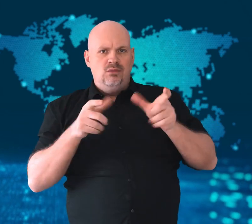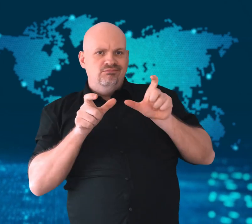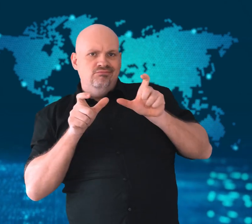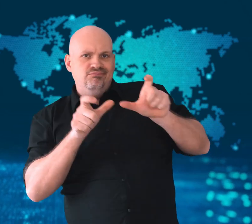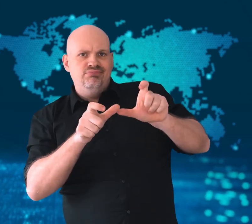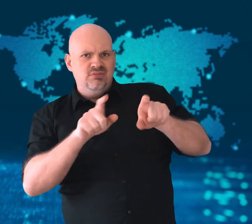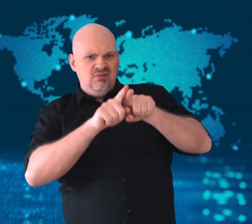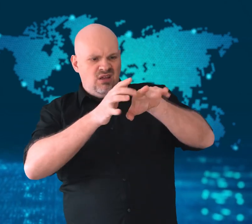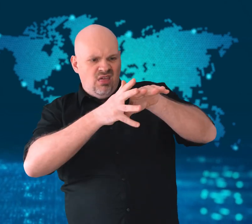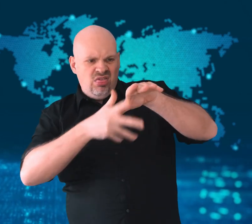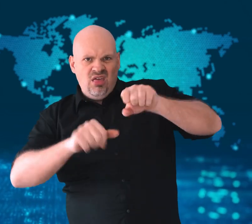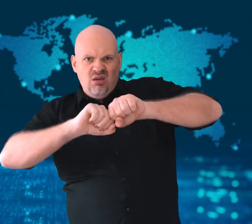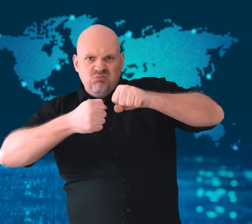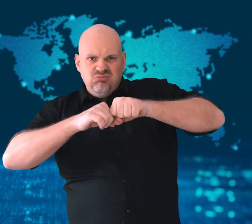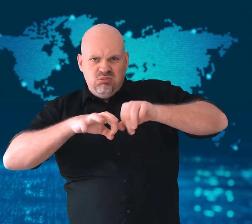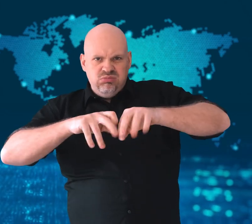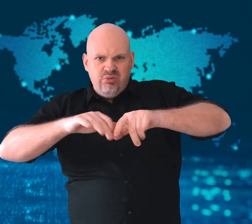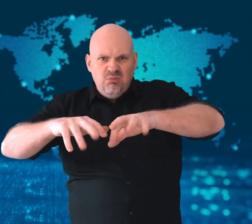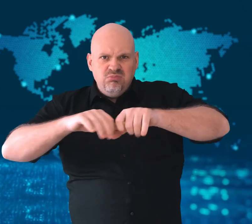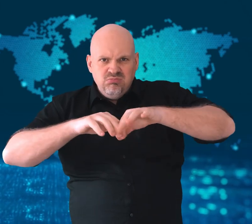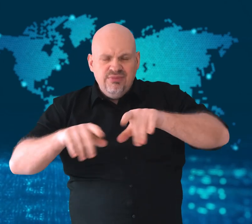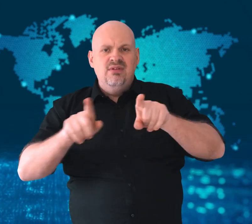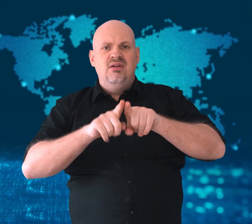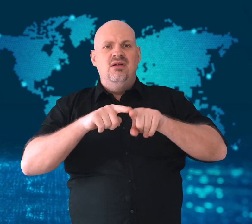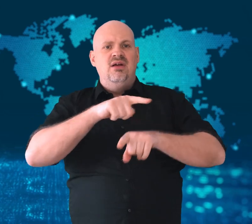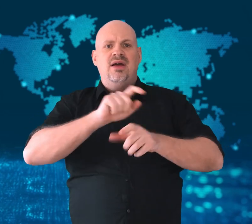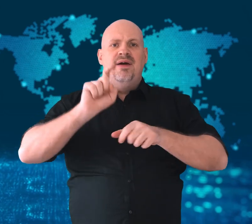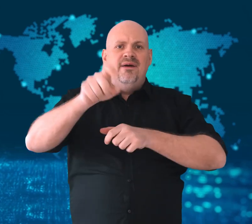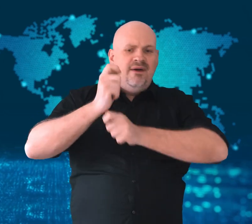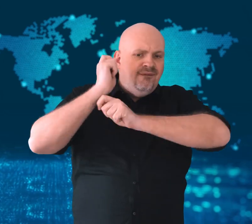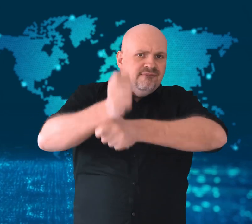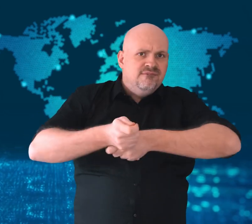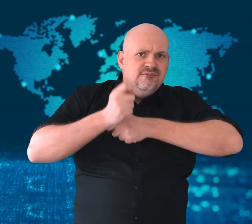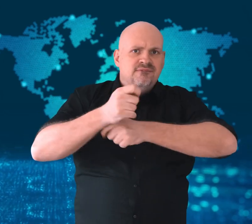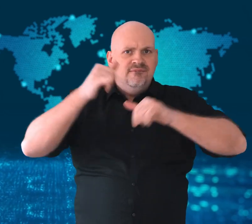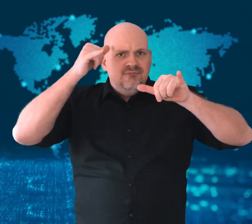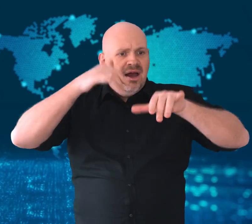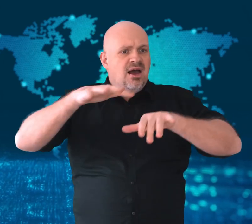reduce pesticide runoff from farms.